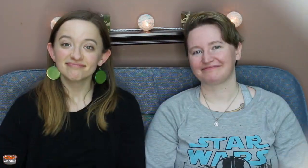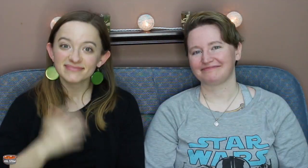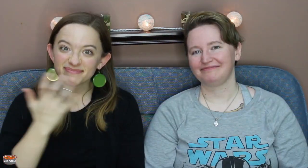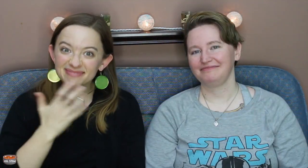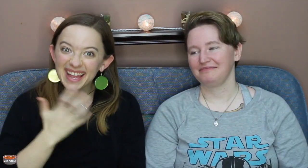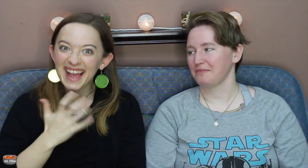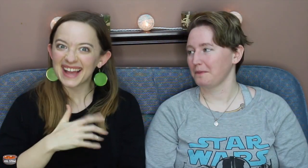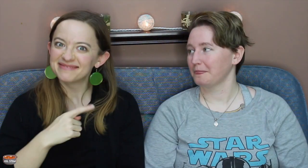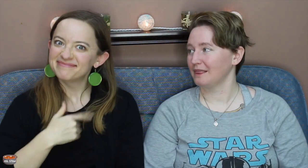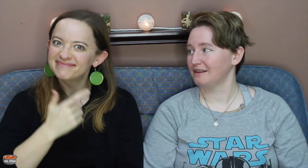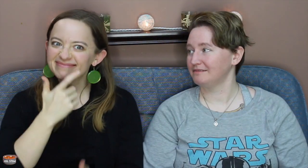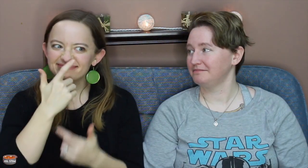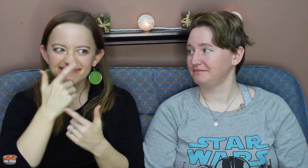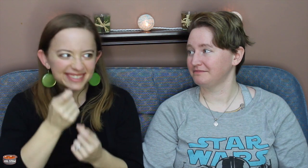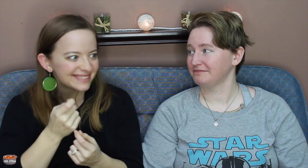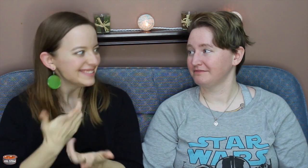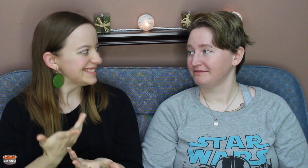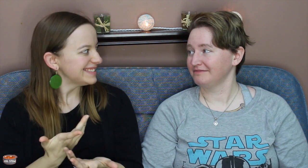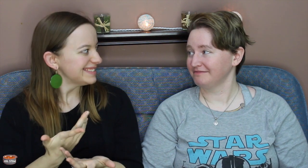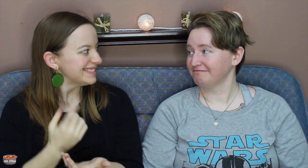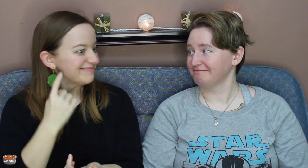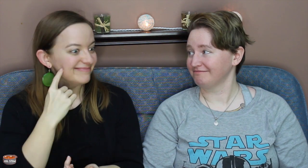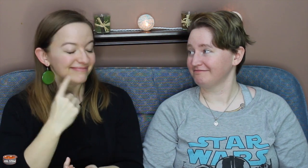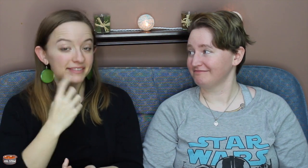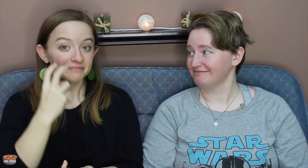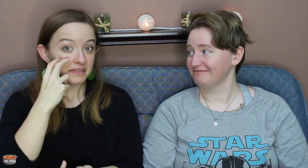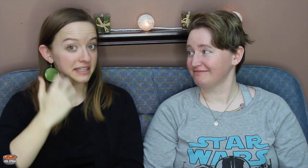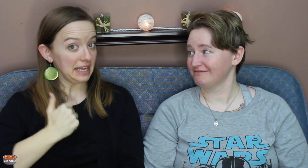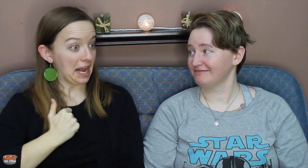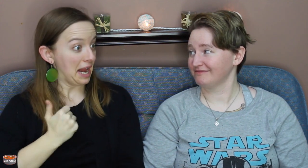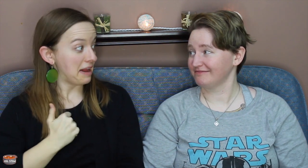[Jill] Wow, that was interesting!